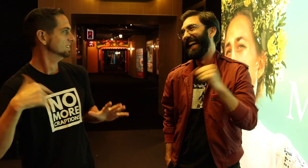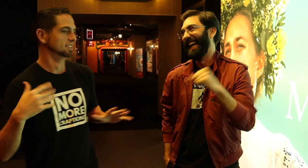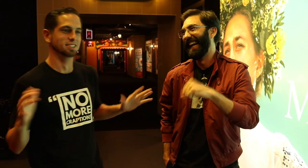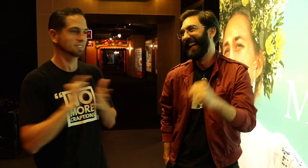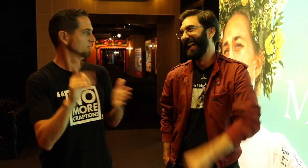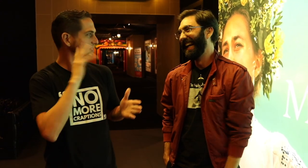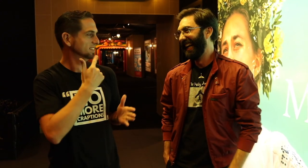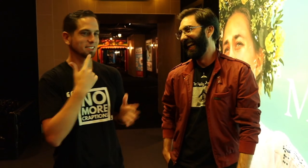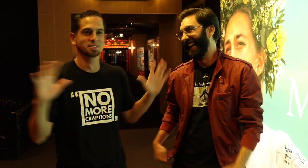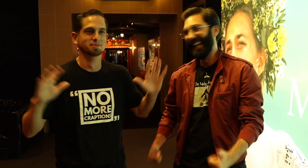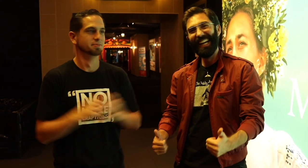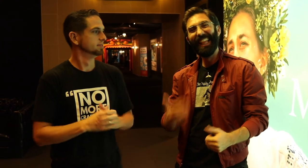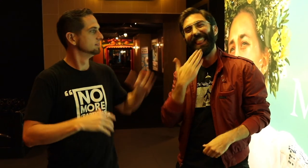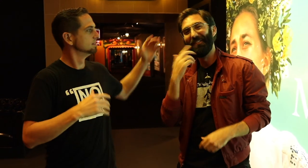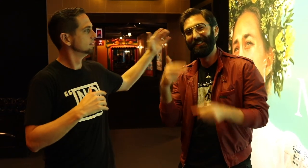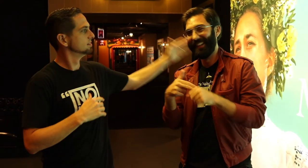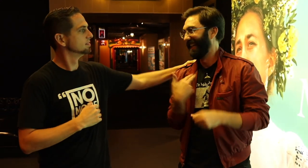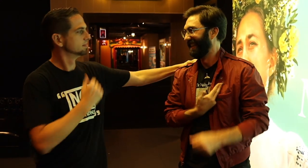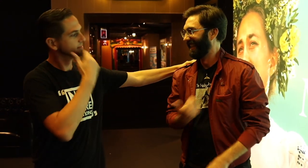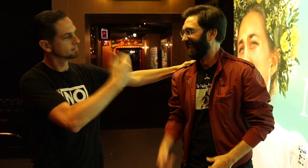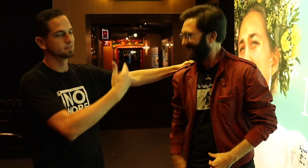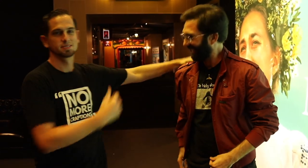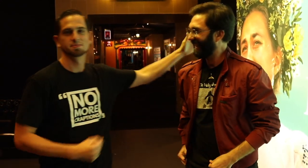That's all I'm going to share. And thank you for joining us! Thank you too!